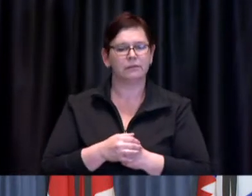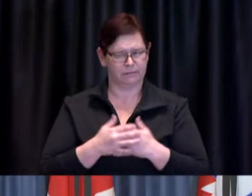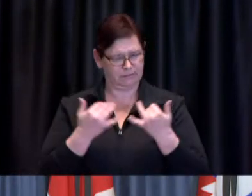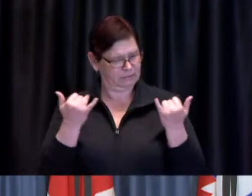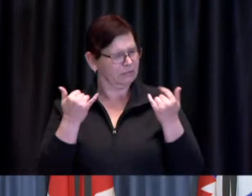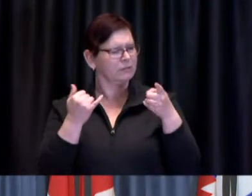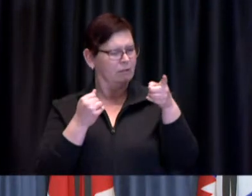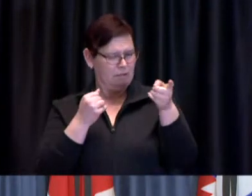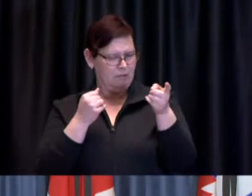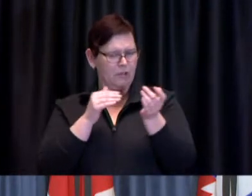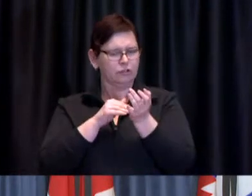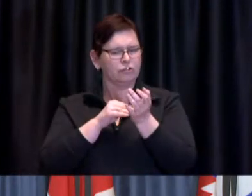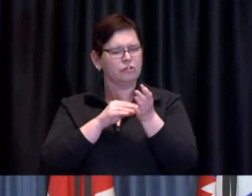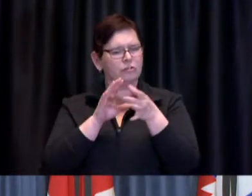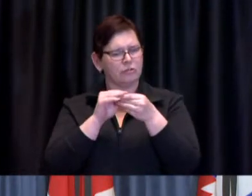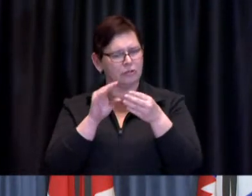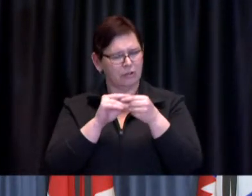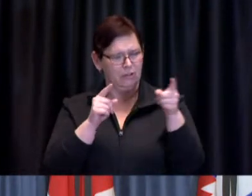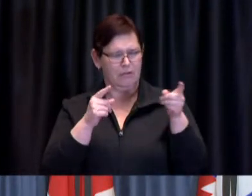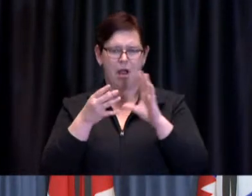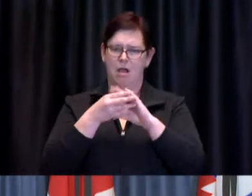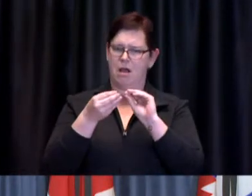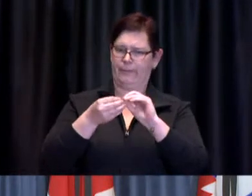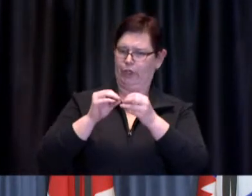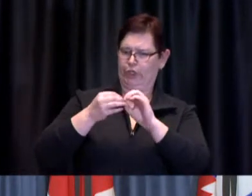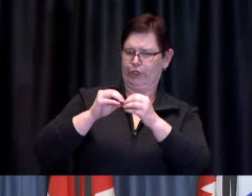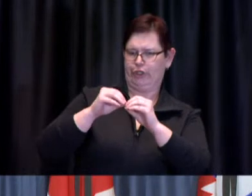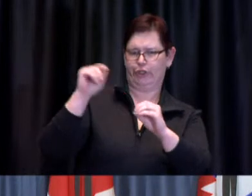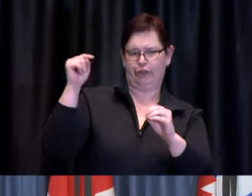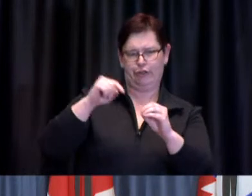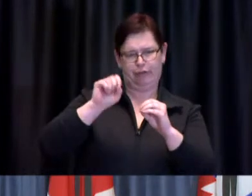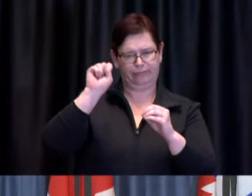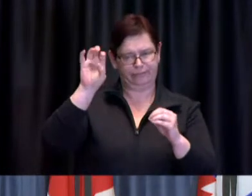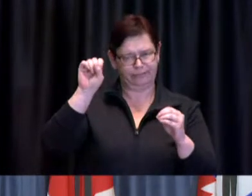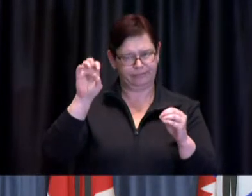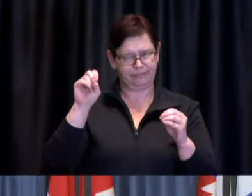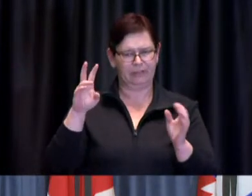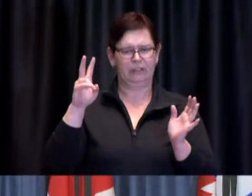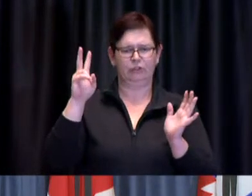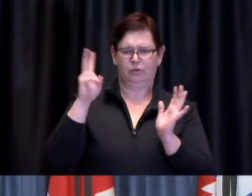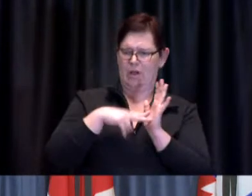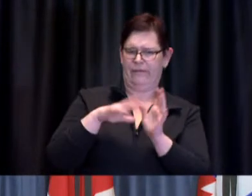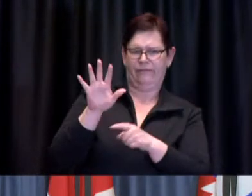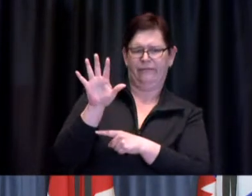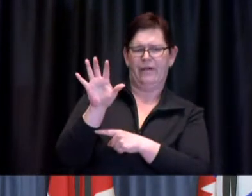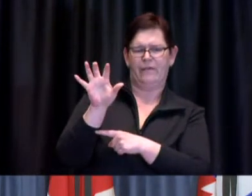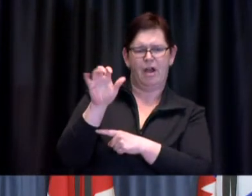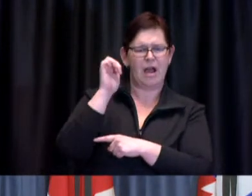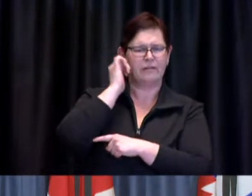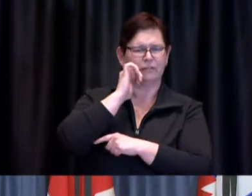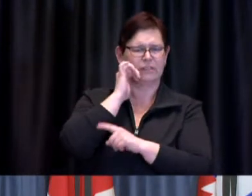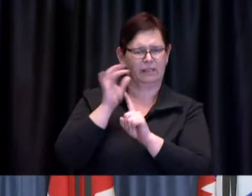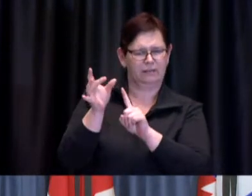numbers showing upwards of 2,500 daily cases due for the City at the end of the month